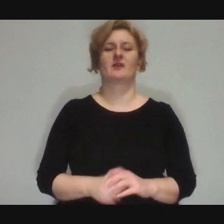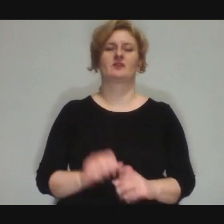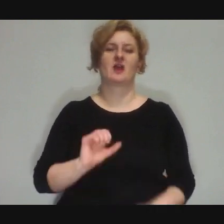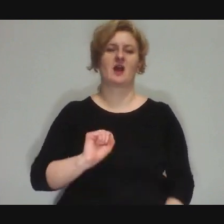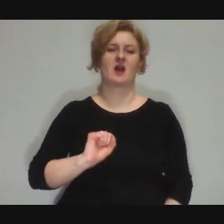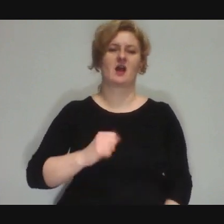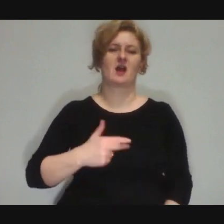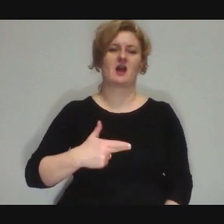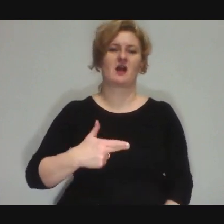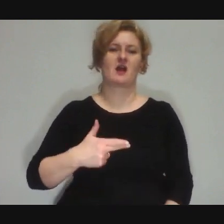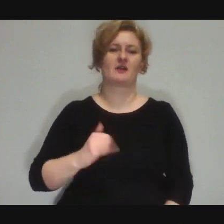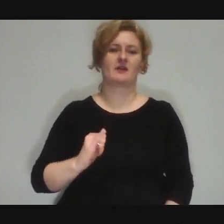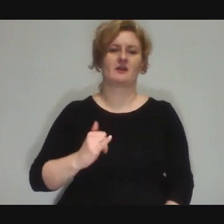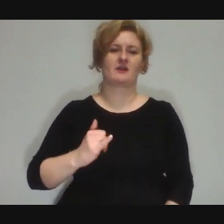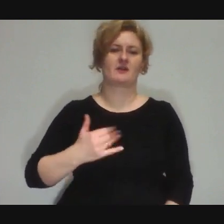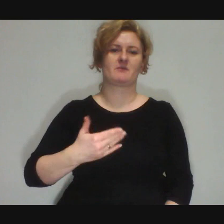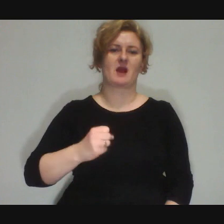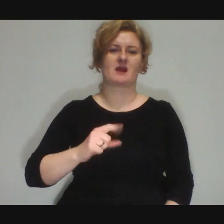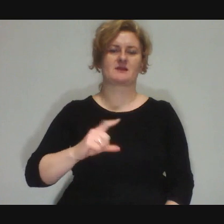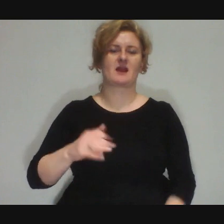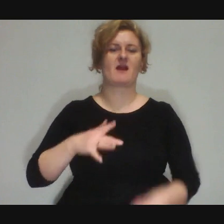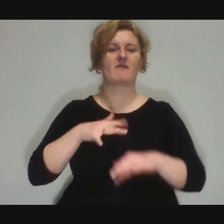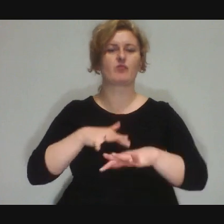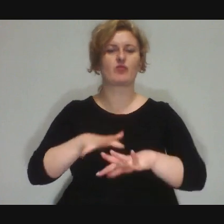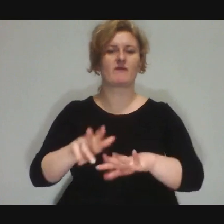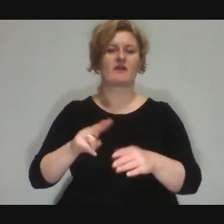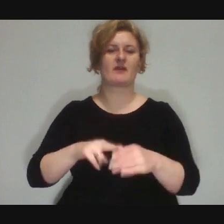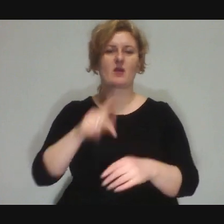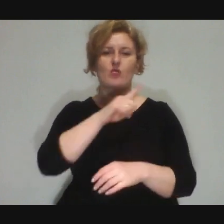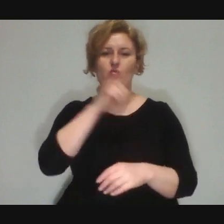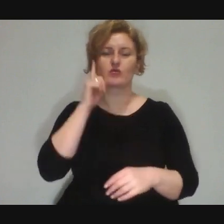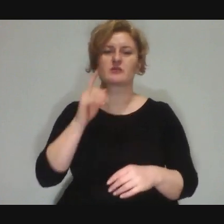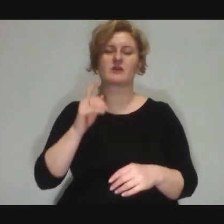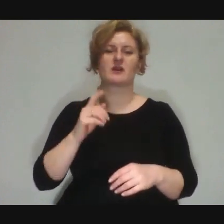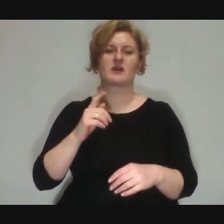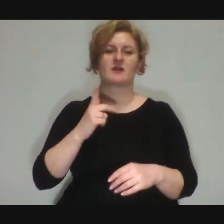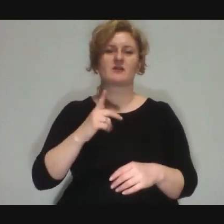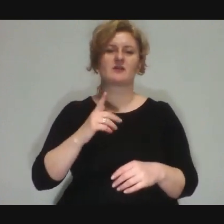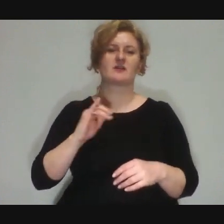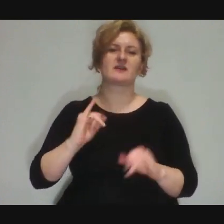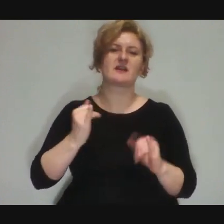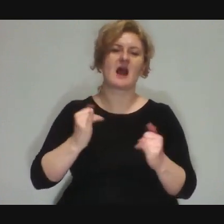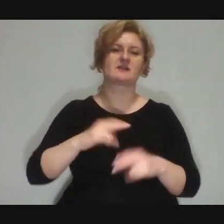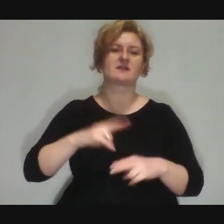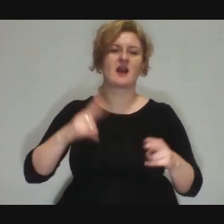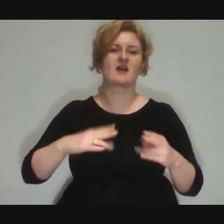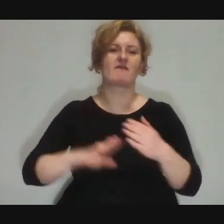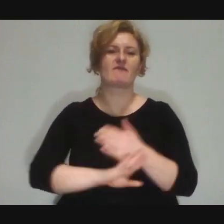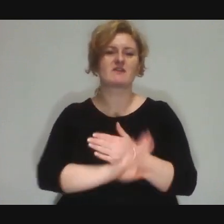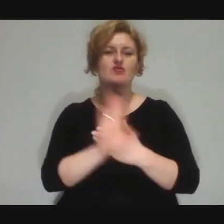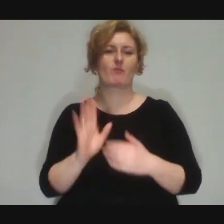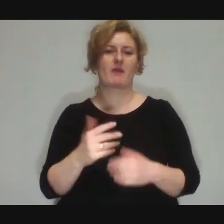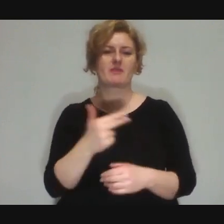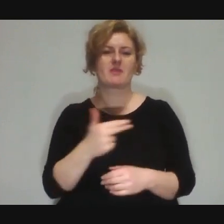a form of influencing people when it comes to the content of the show or the show we have.